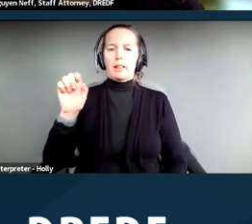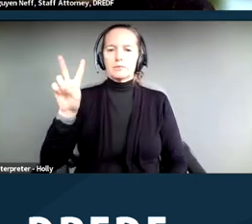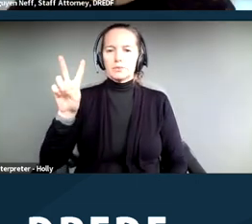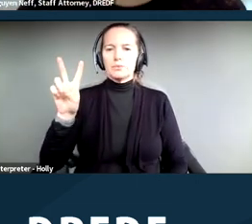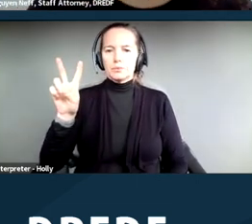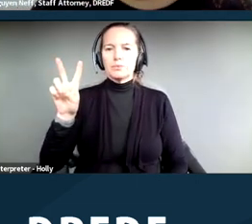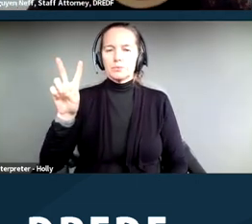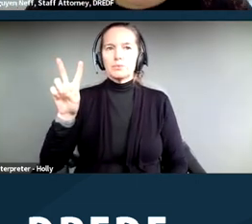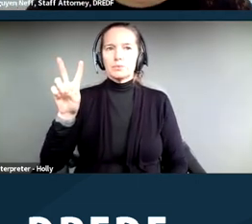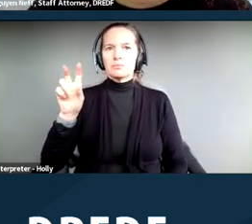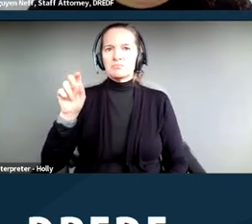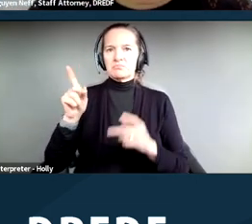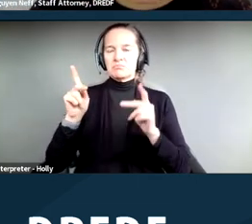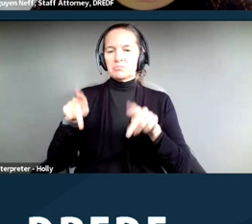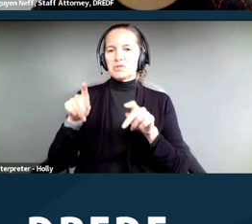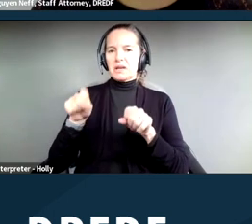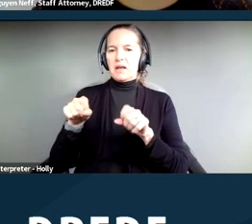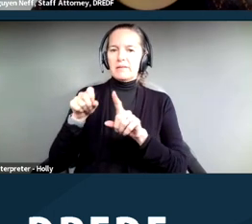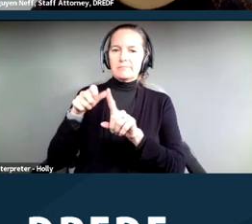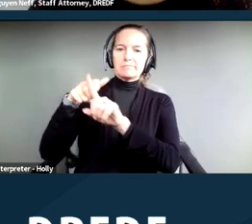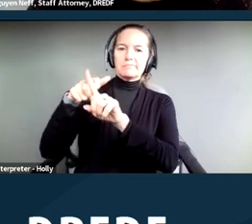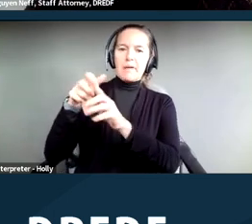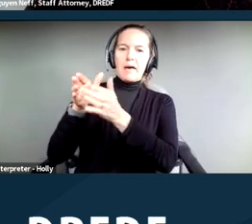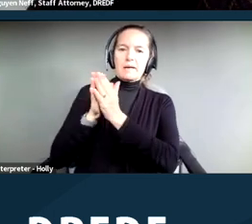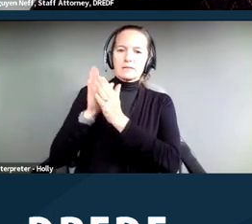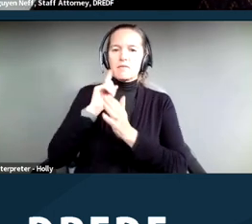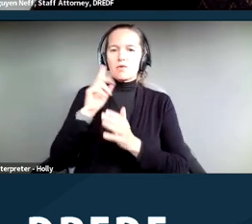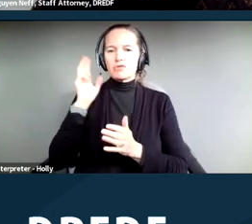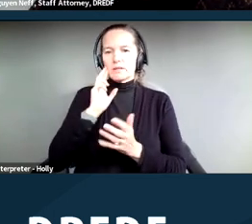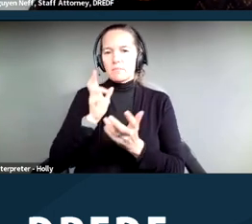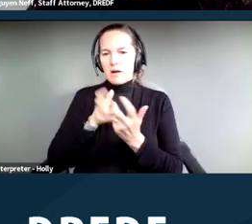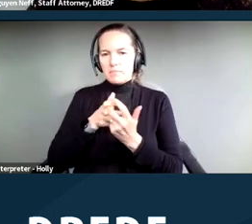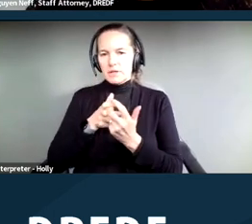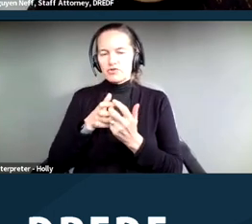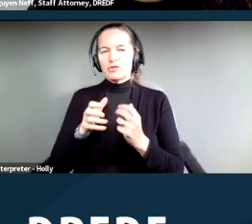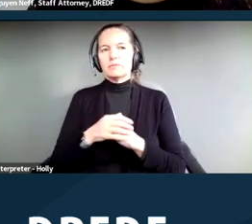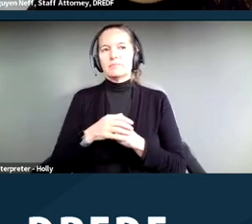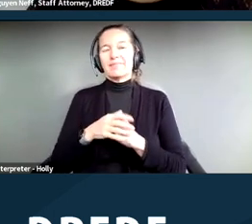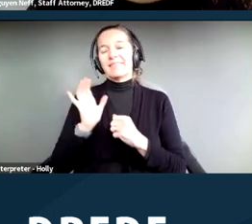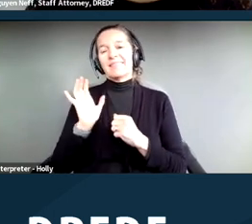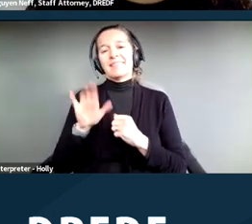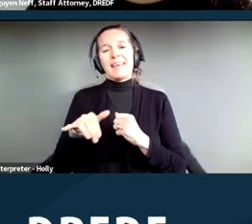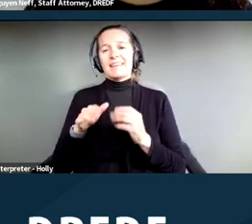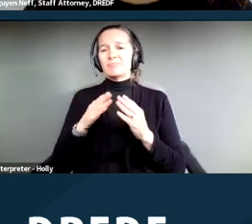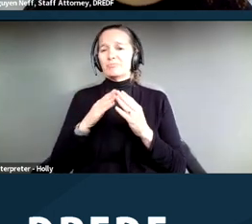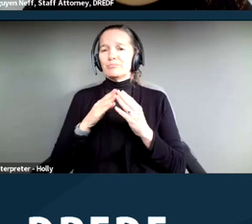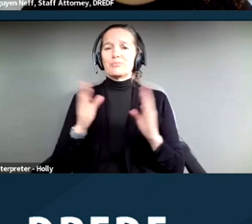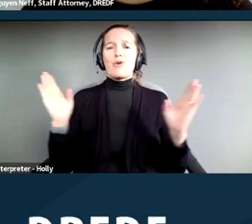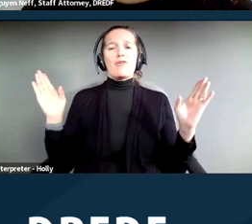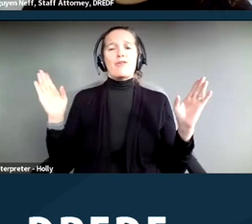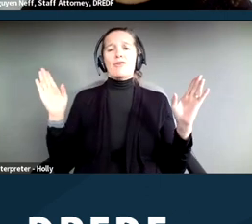can ask for reasonable accommodation during? So it's very, very broad. It essentially can